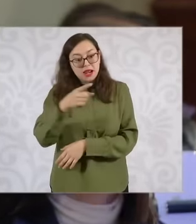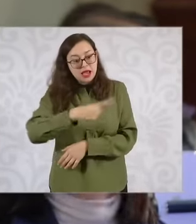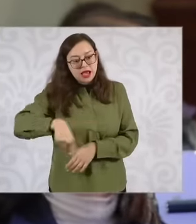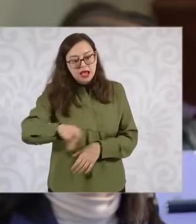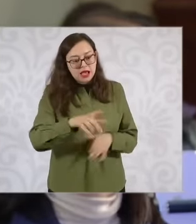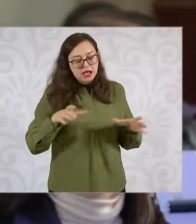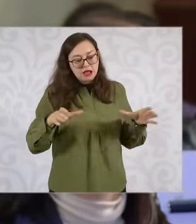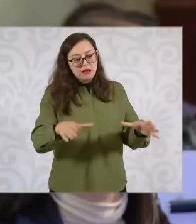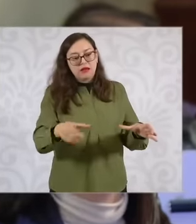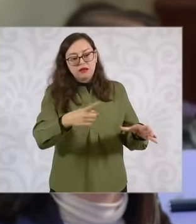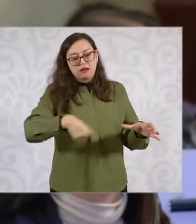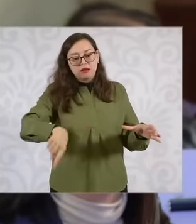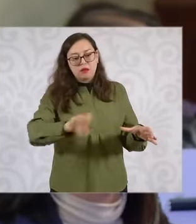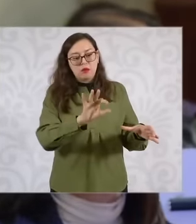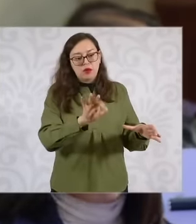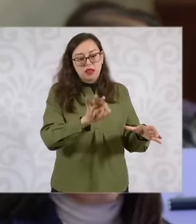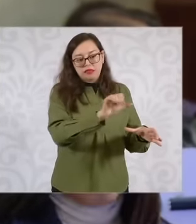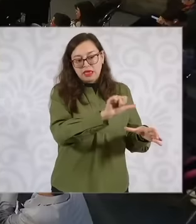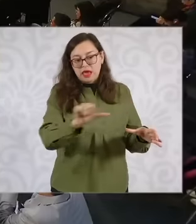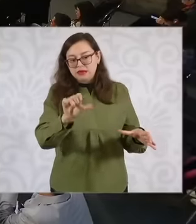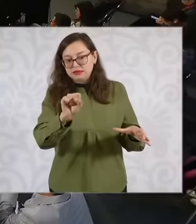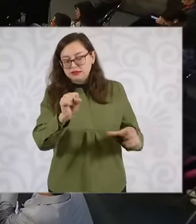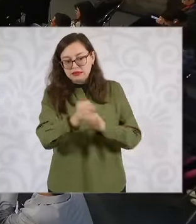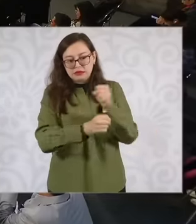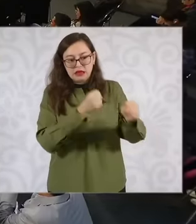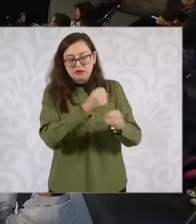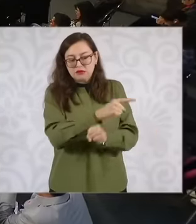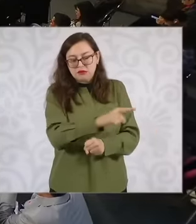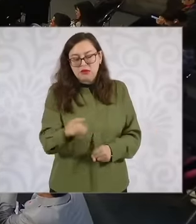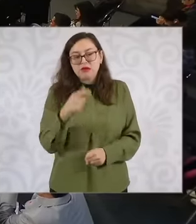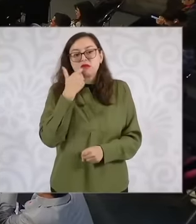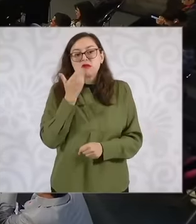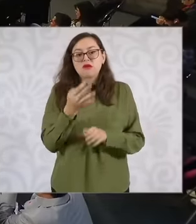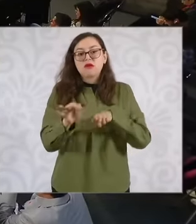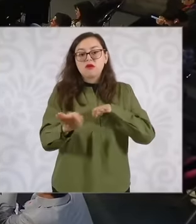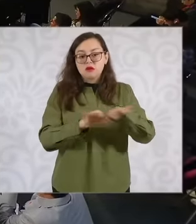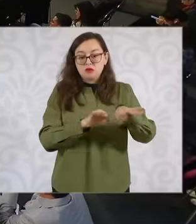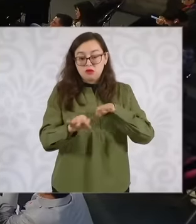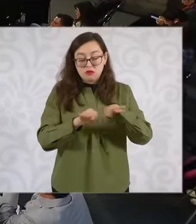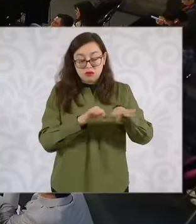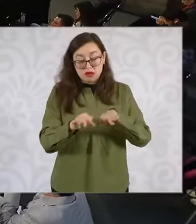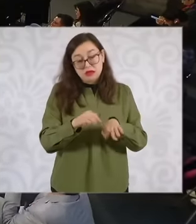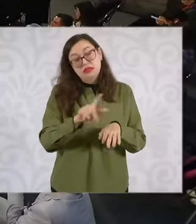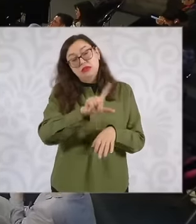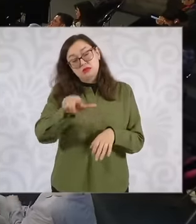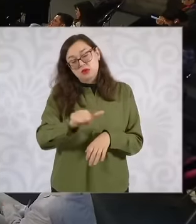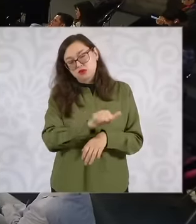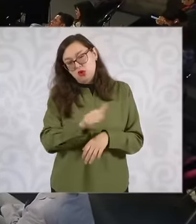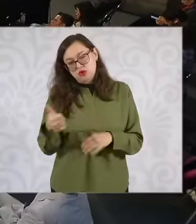which is a good universe around the labor issue and if I may. One last question. Yes,